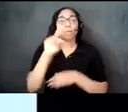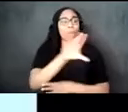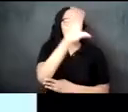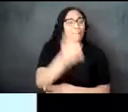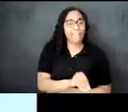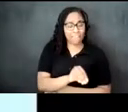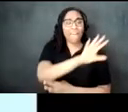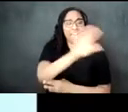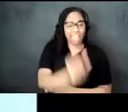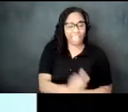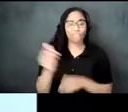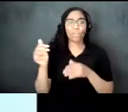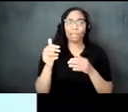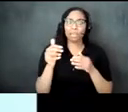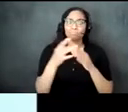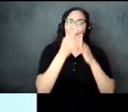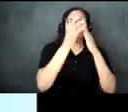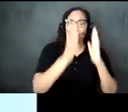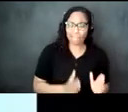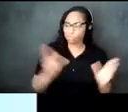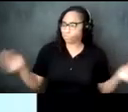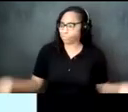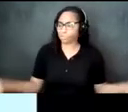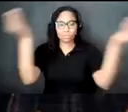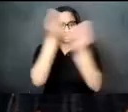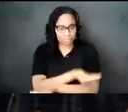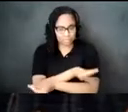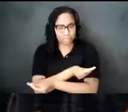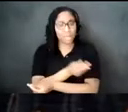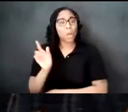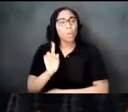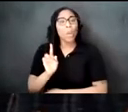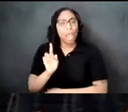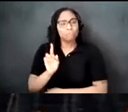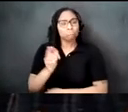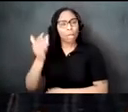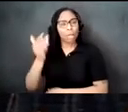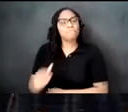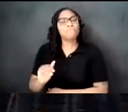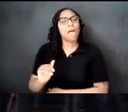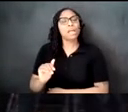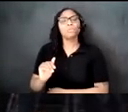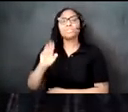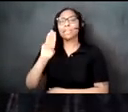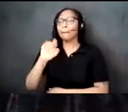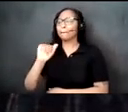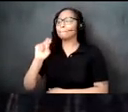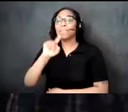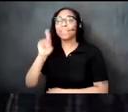took place as part of the mean dynasty voyages of chinese admiral zing whose fleet rounded the